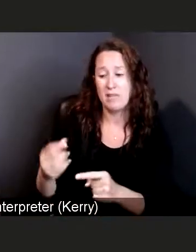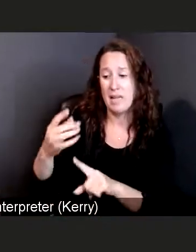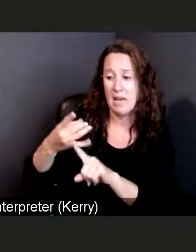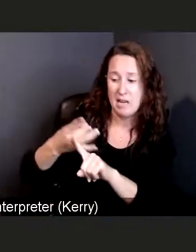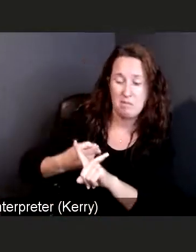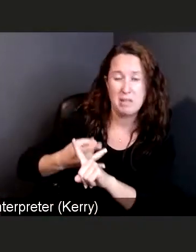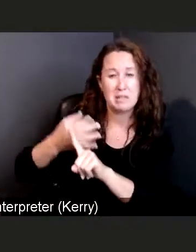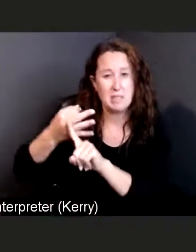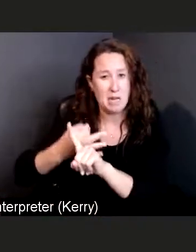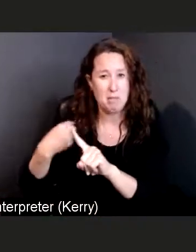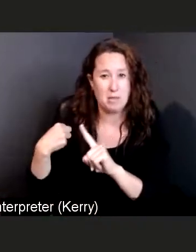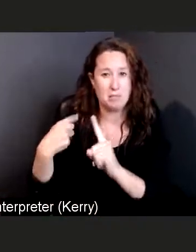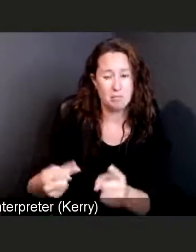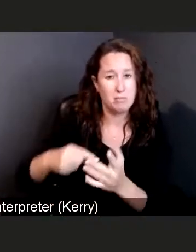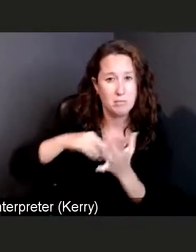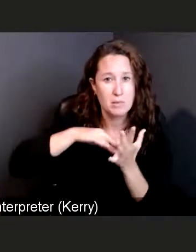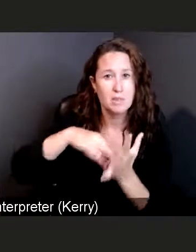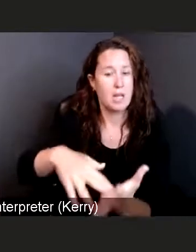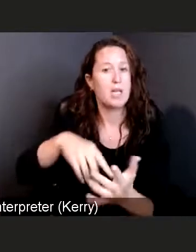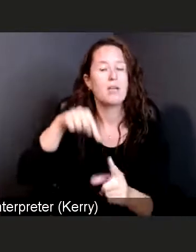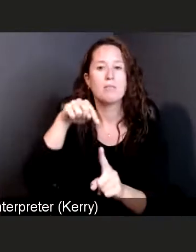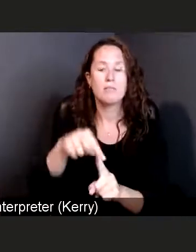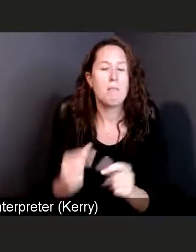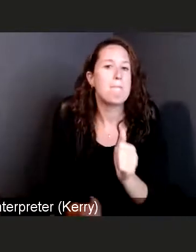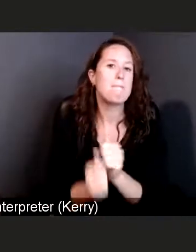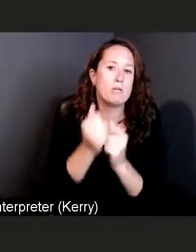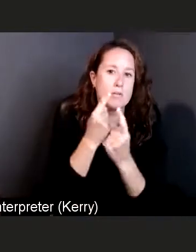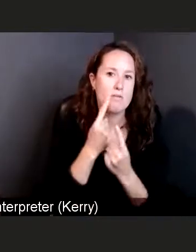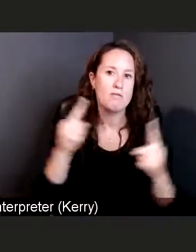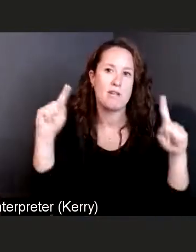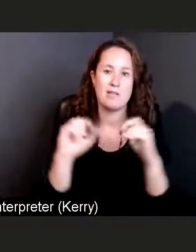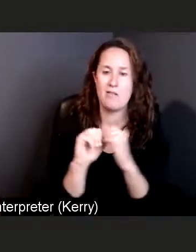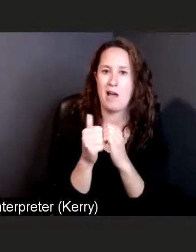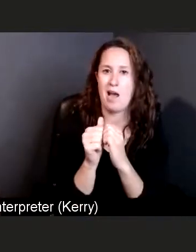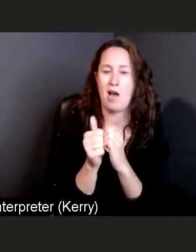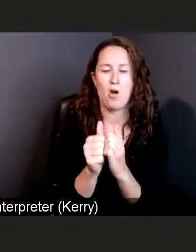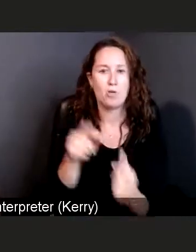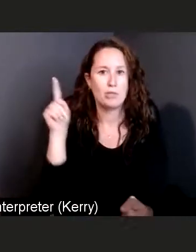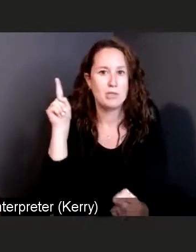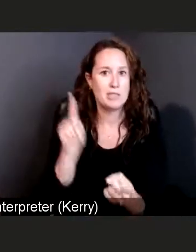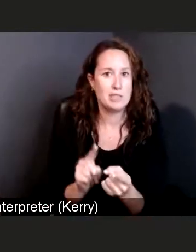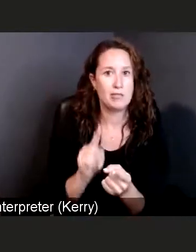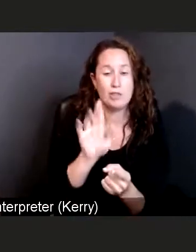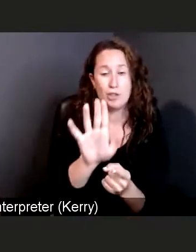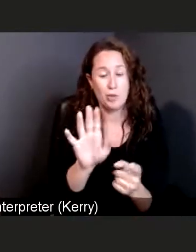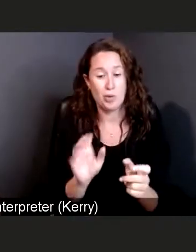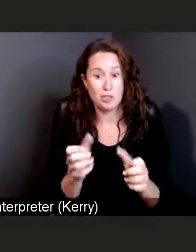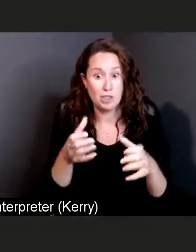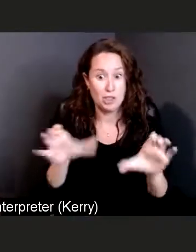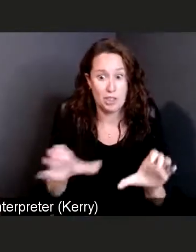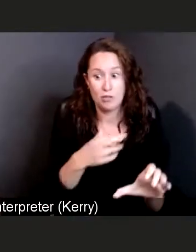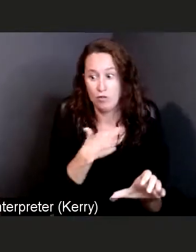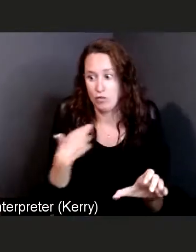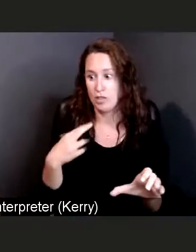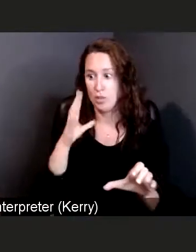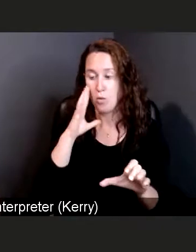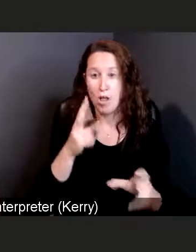that this is still the most effective way to decrease someone's chance of not only getting COVID-19,